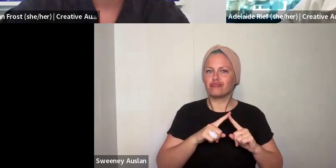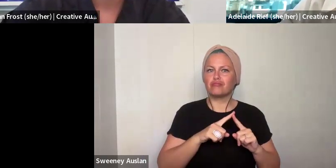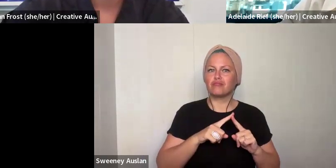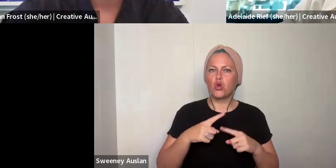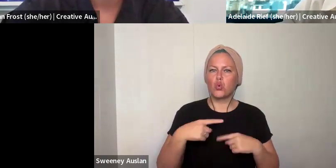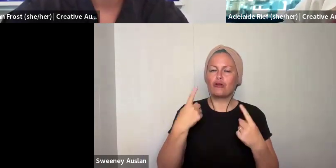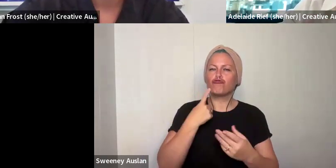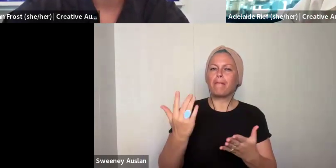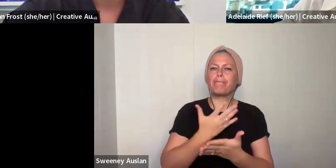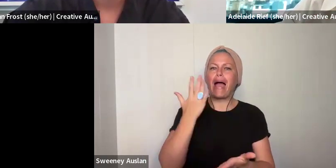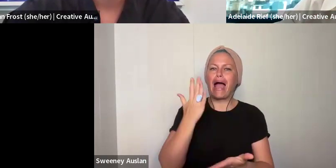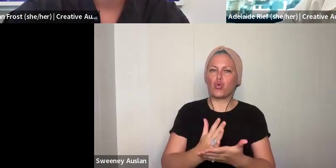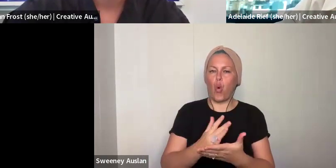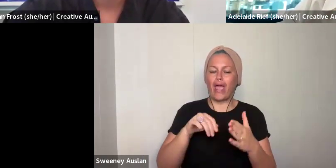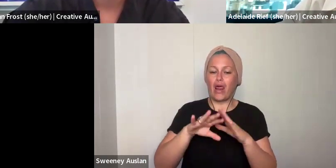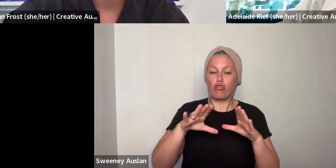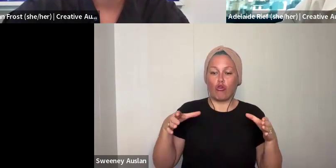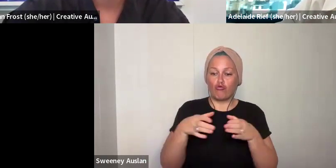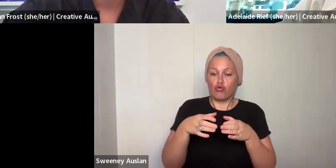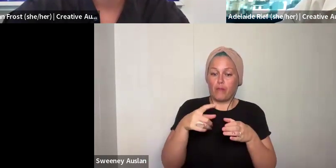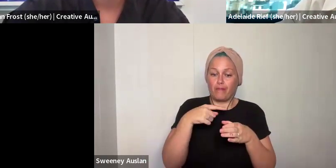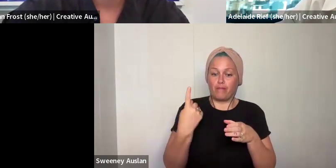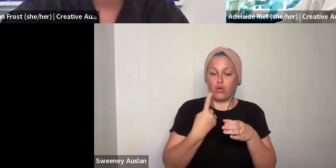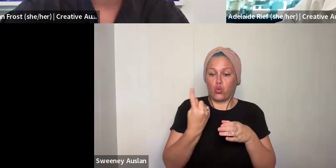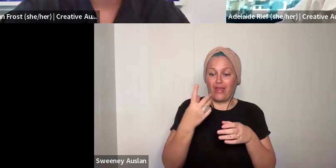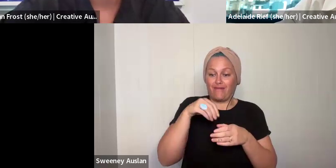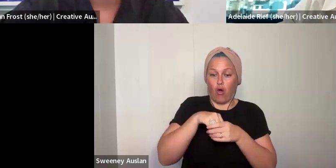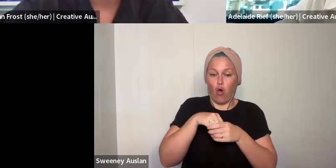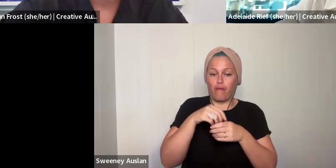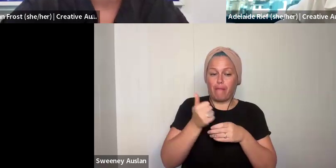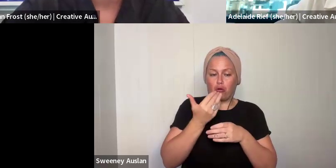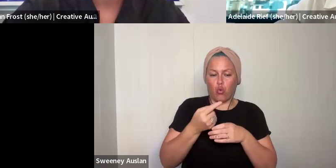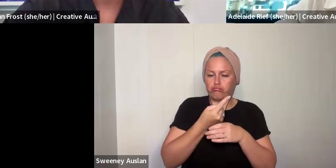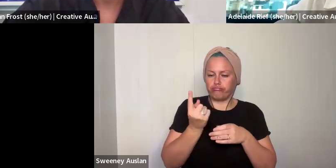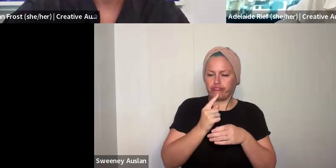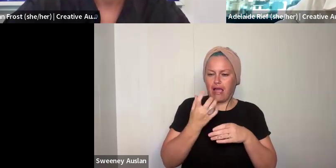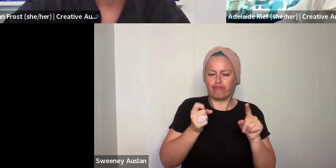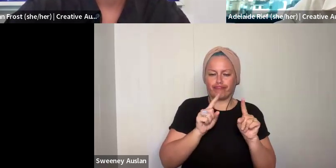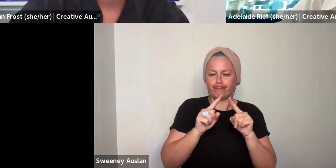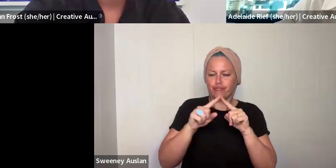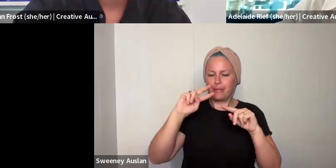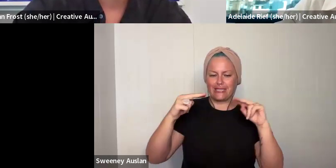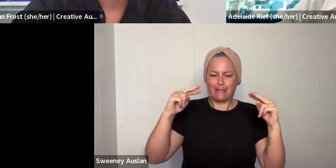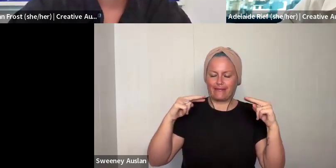and we try to make sure that with the group of staff that are involved that